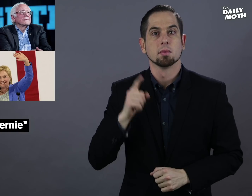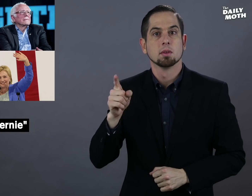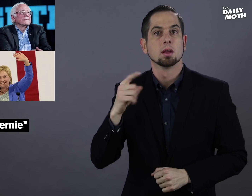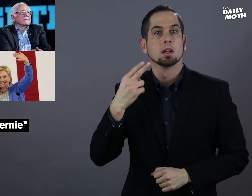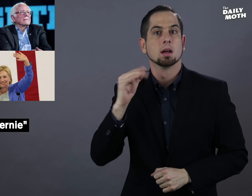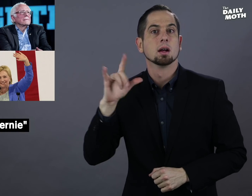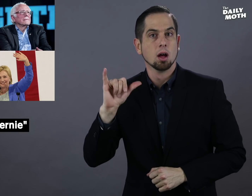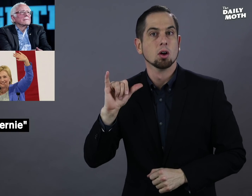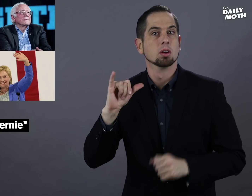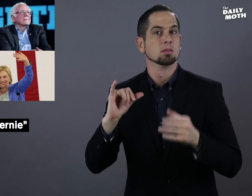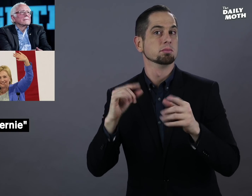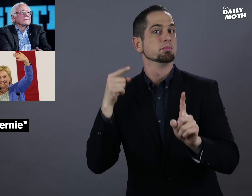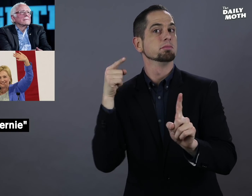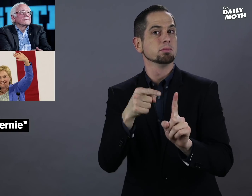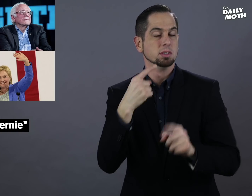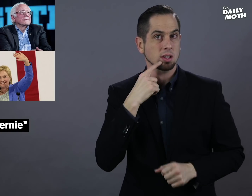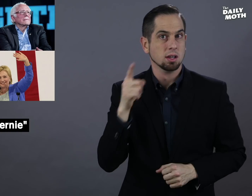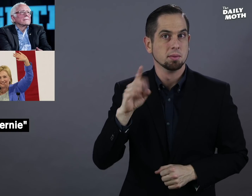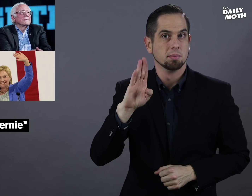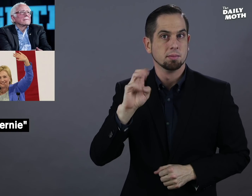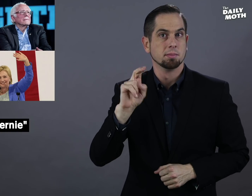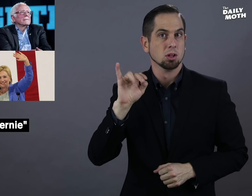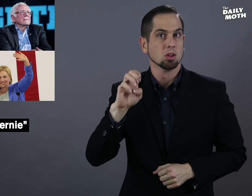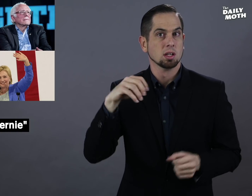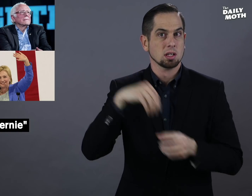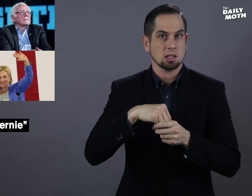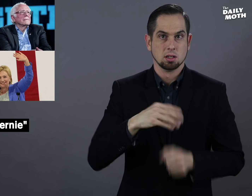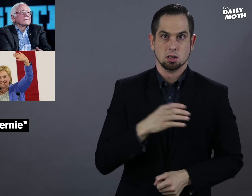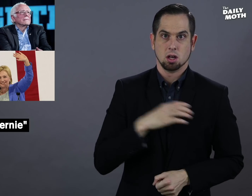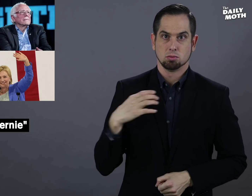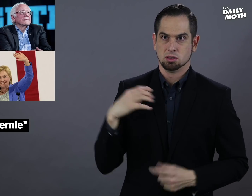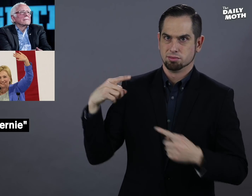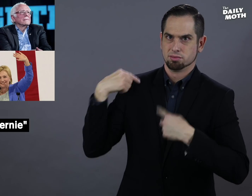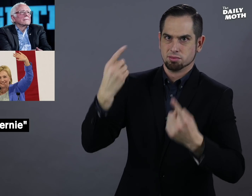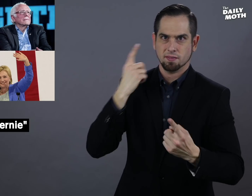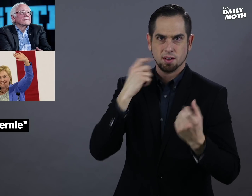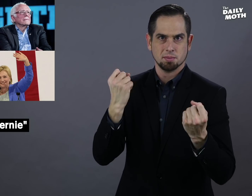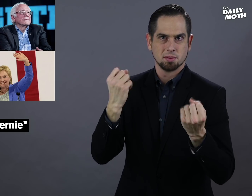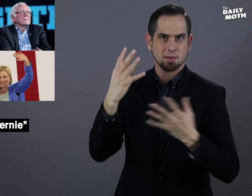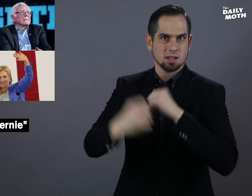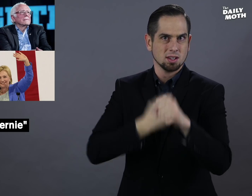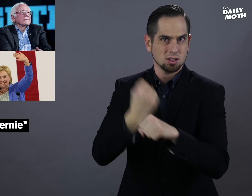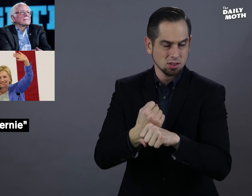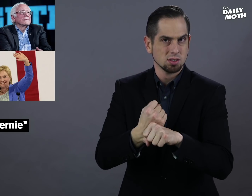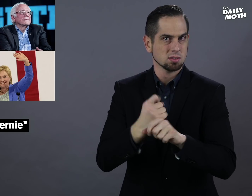She pointed out that Bernie was in Congress for years